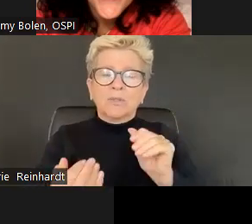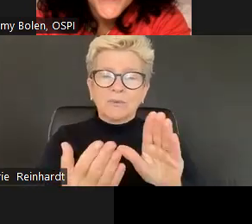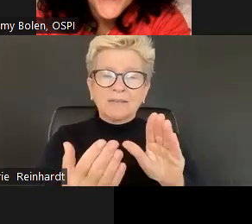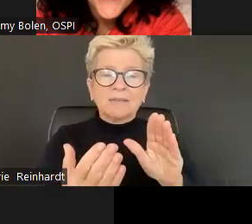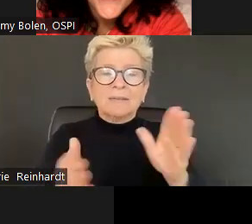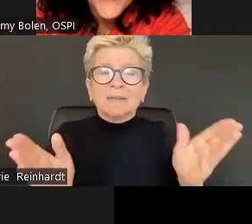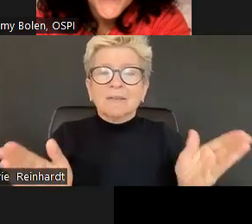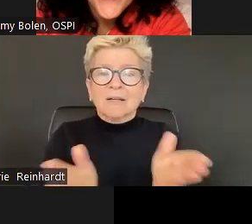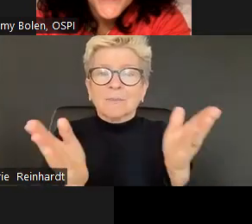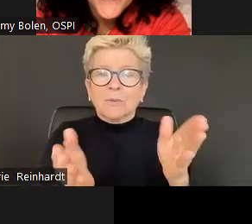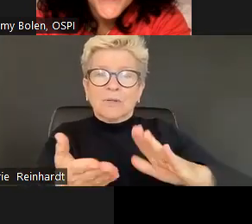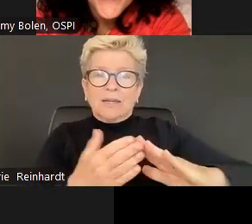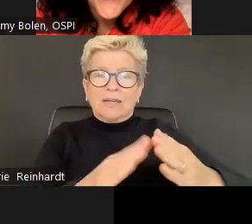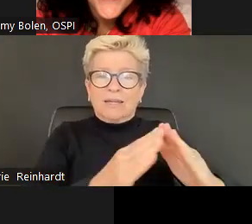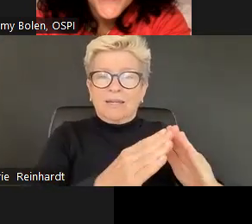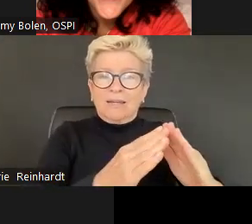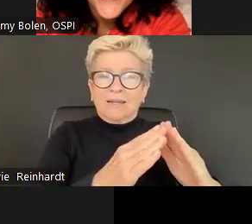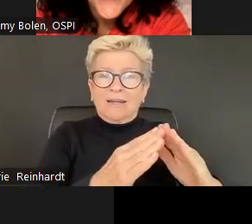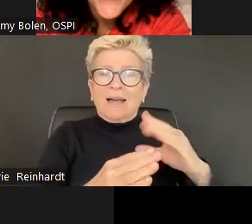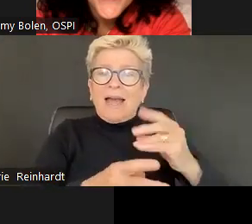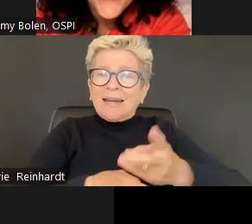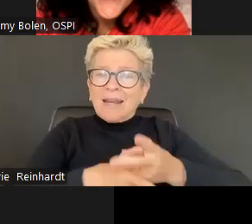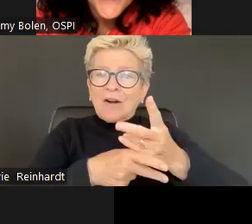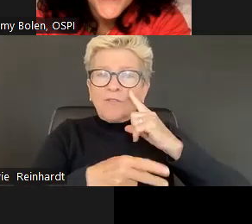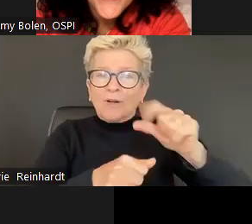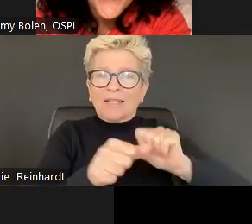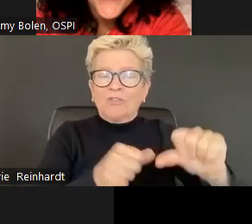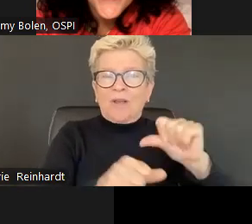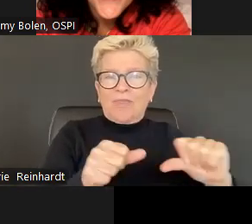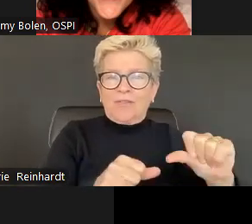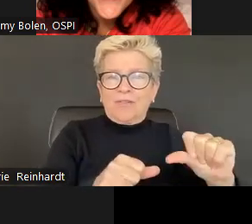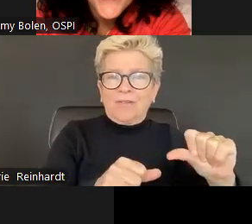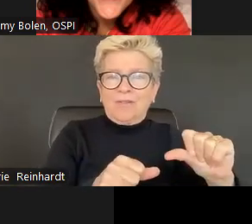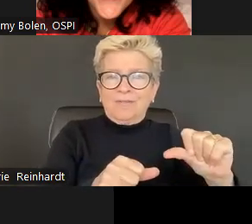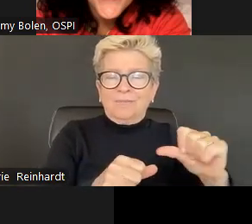because we know that schools have the tremendous opportunity of addressing